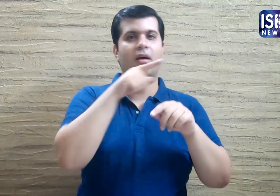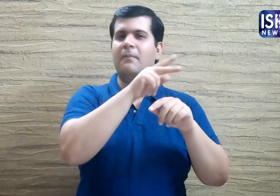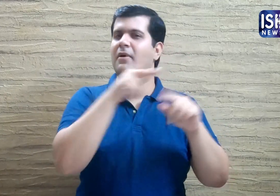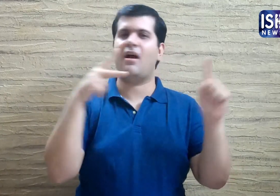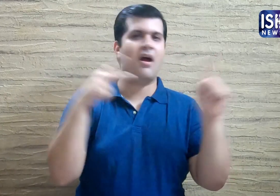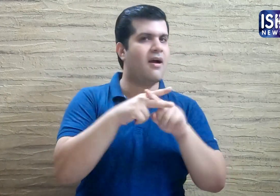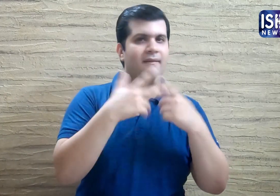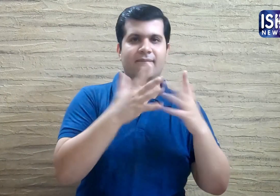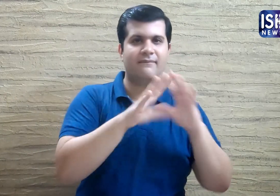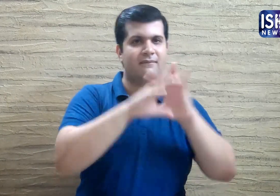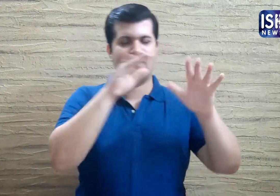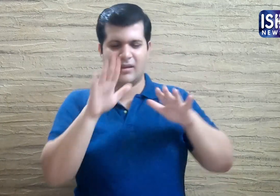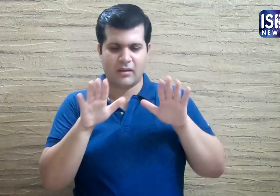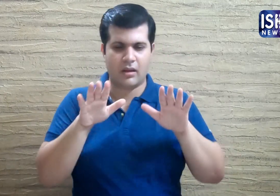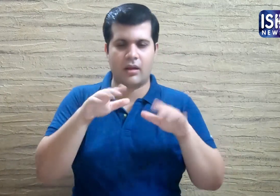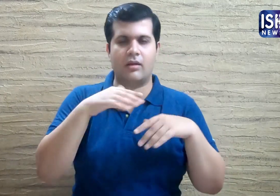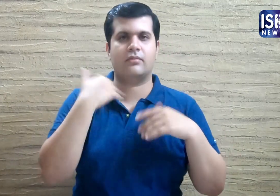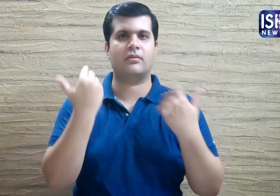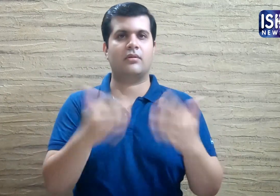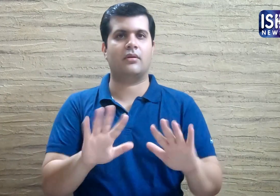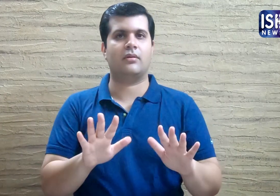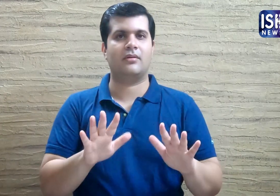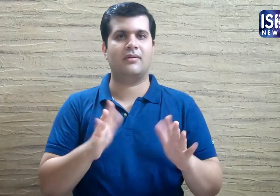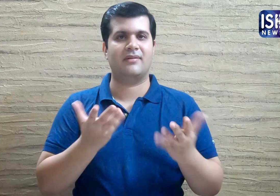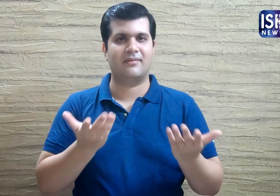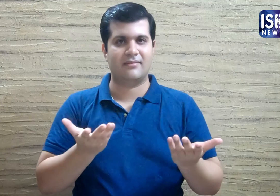This interruption led to the death of the butterfly.